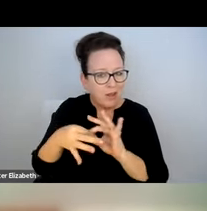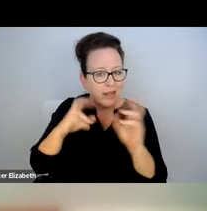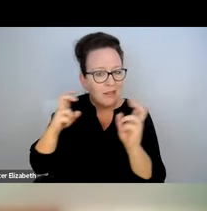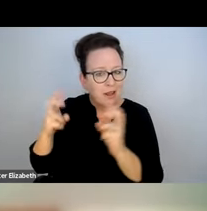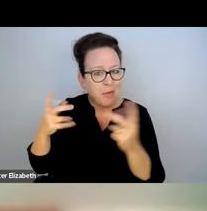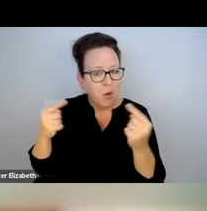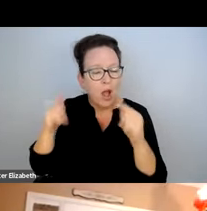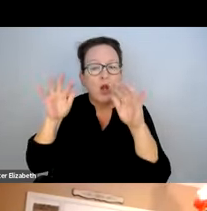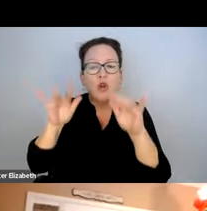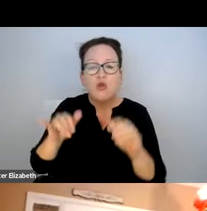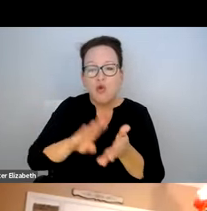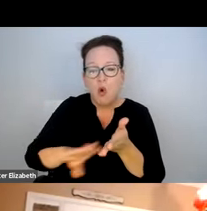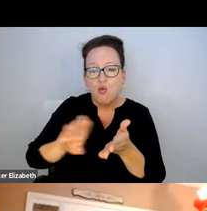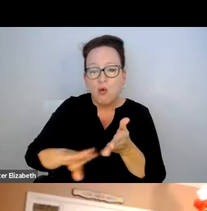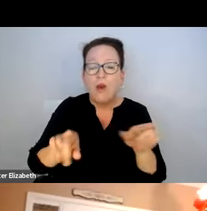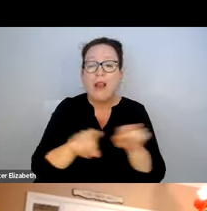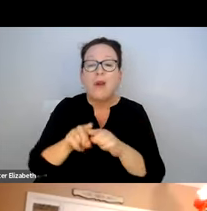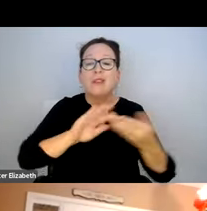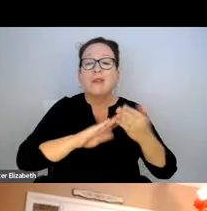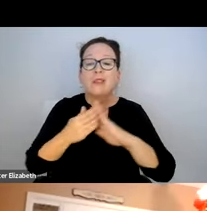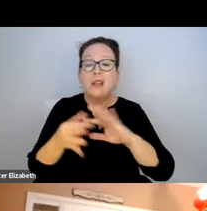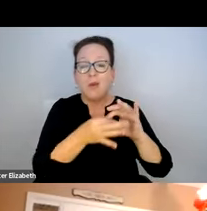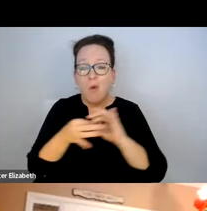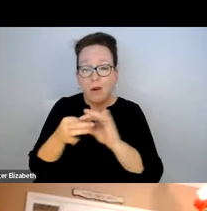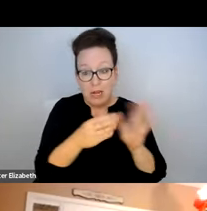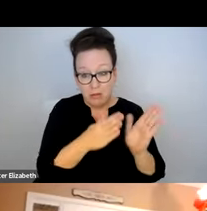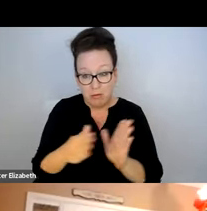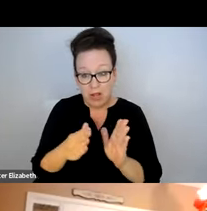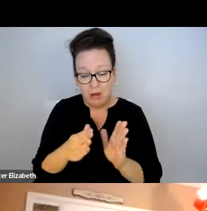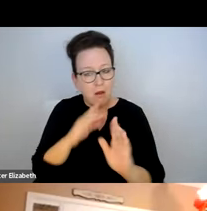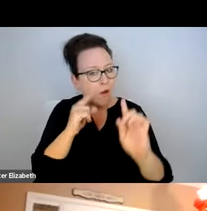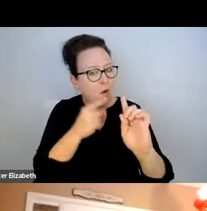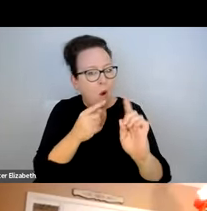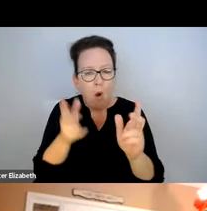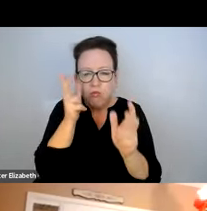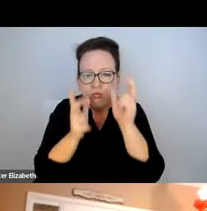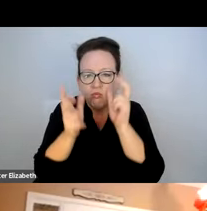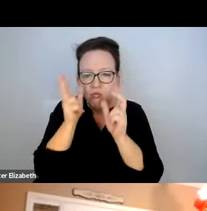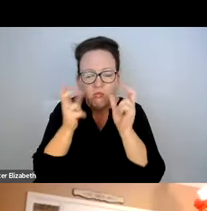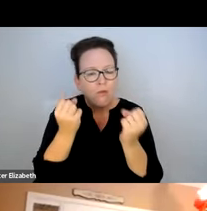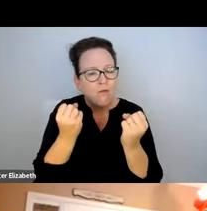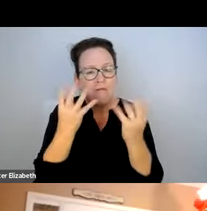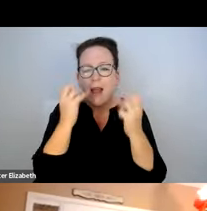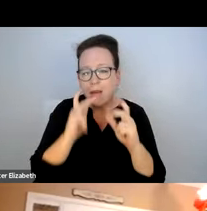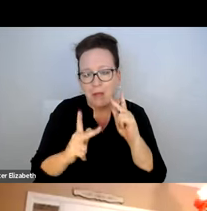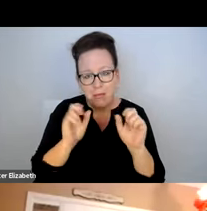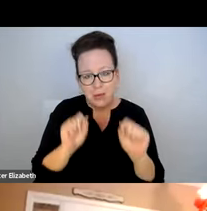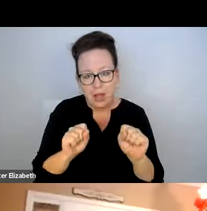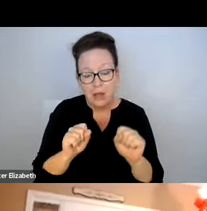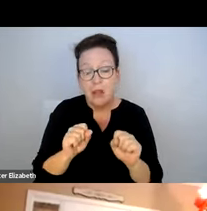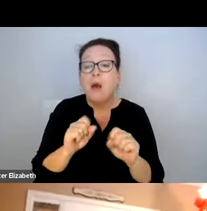MINUTES AND FOCUS ON AN EXAMPLE RELATED TO THE TOPIC OF SNOW REMOVAL AND MUNICIPAL COORDINATION. WE WANT TO HEAR FROM AS MANY